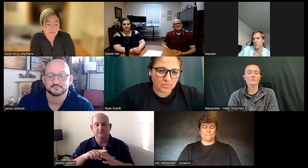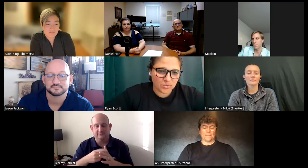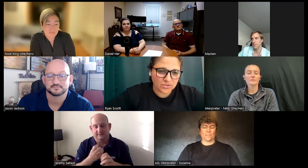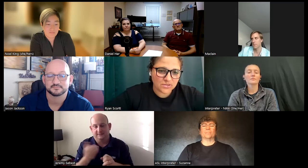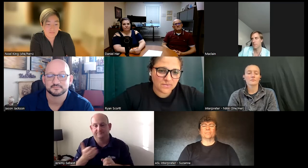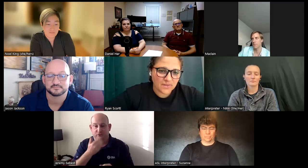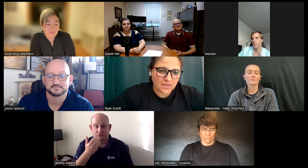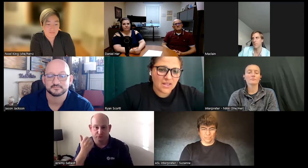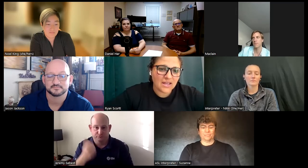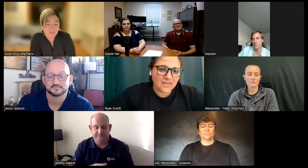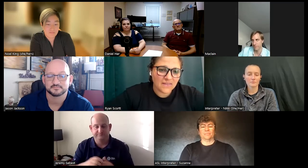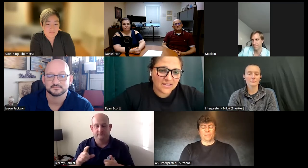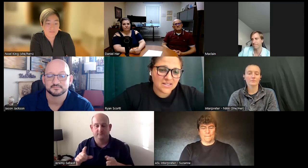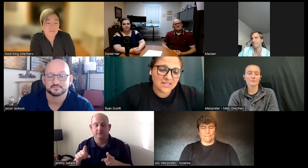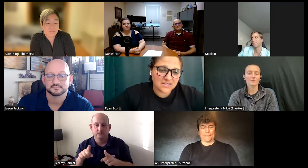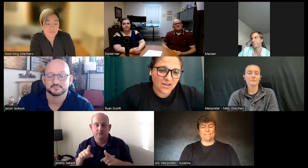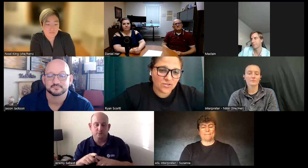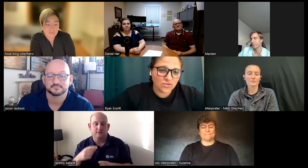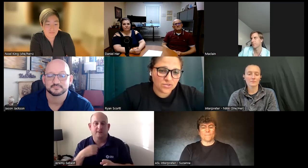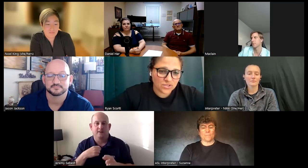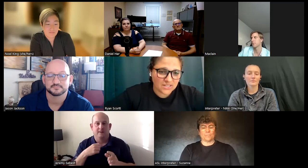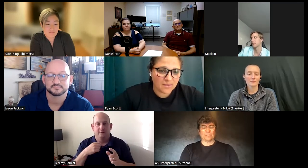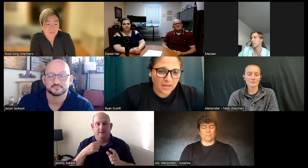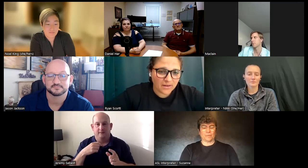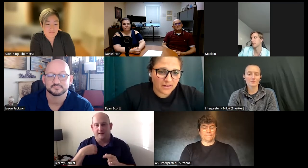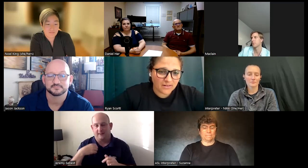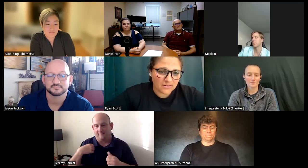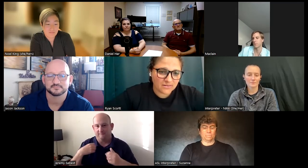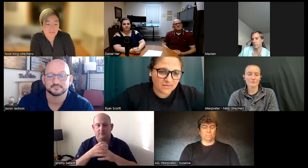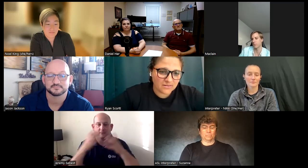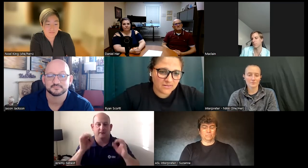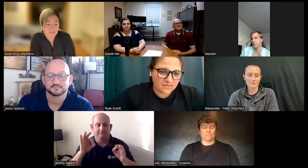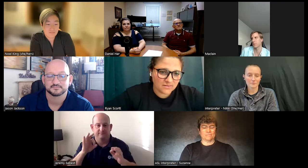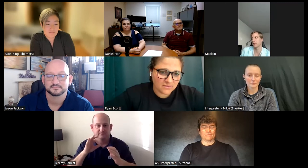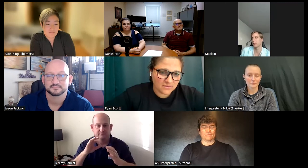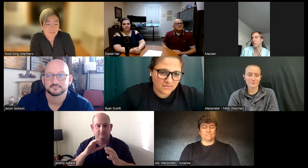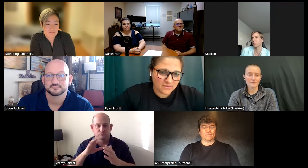ripples and that is how you start to get better